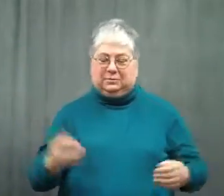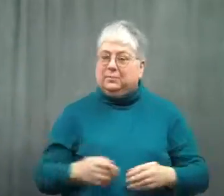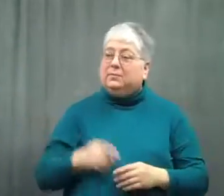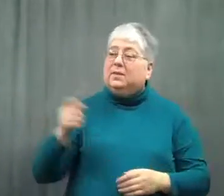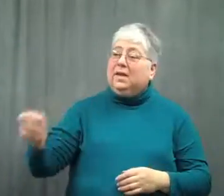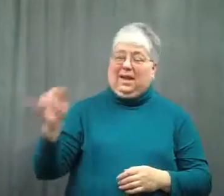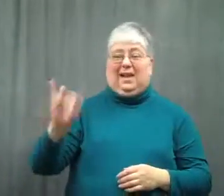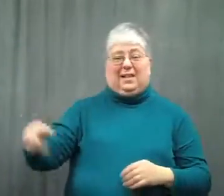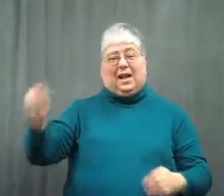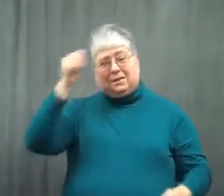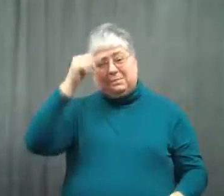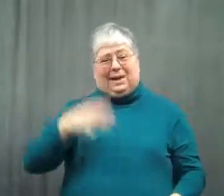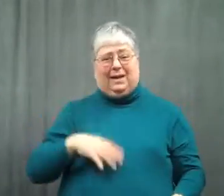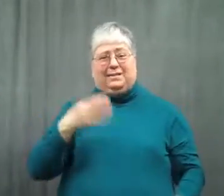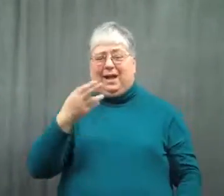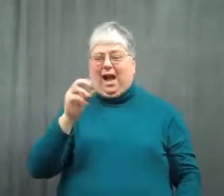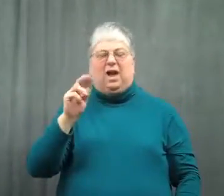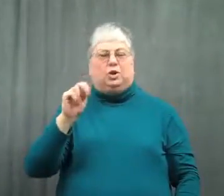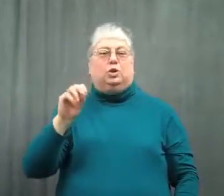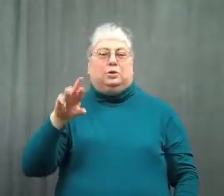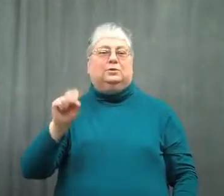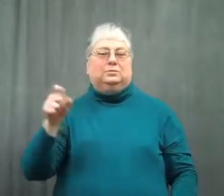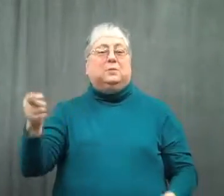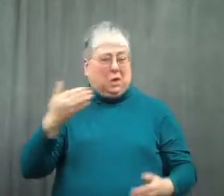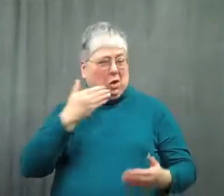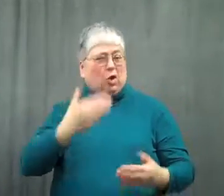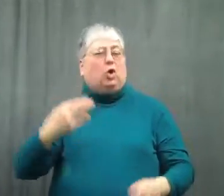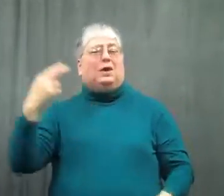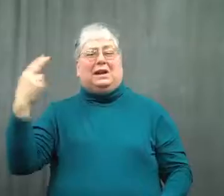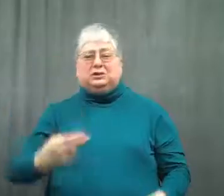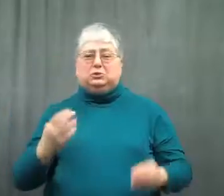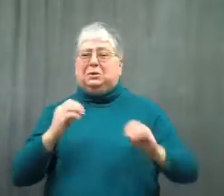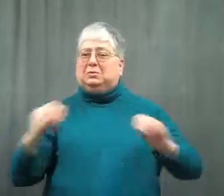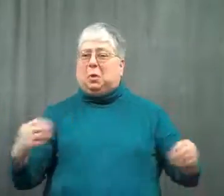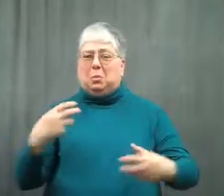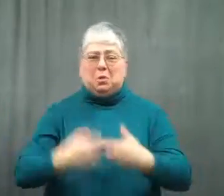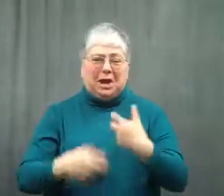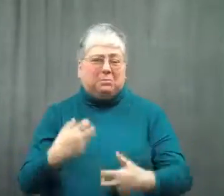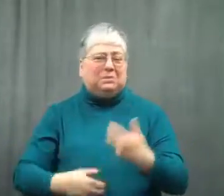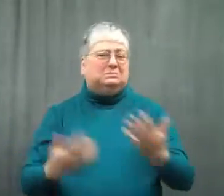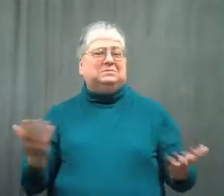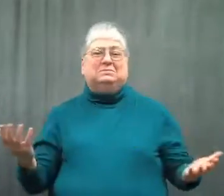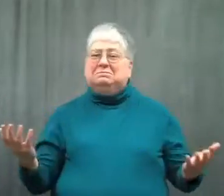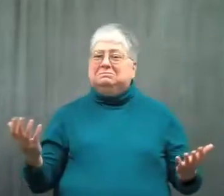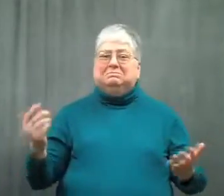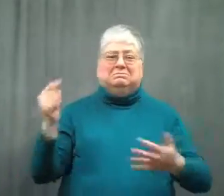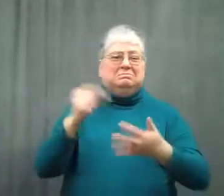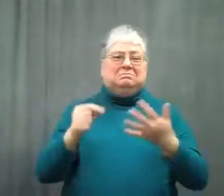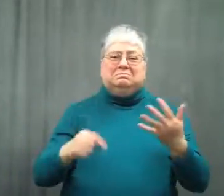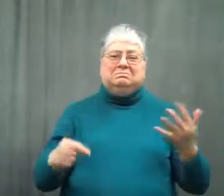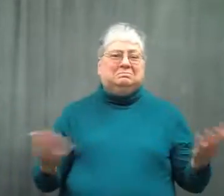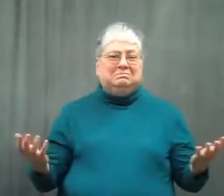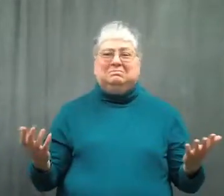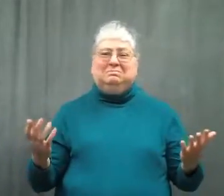Honors up to then, had a good record with no problems.